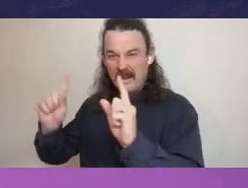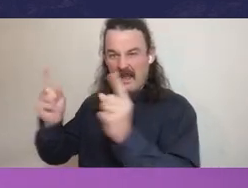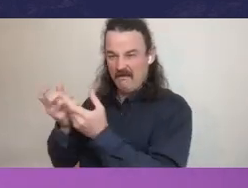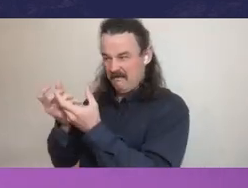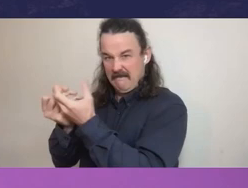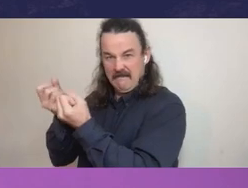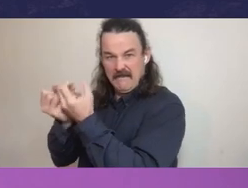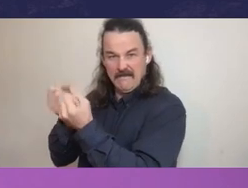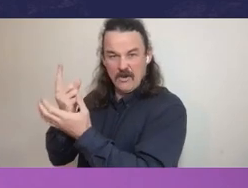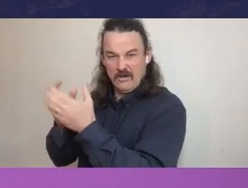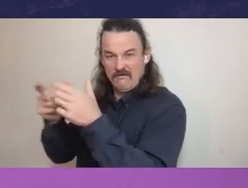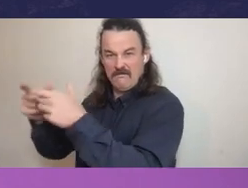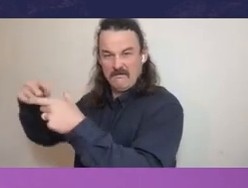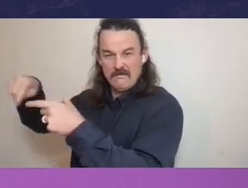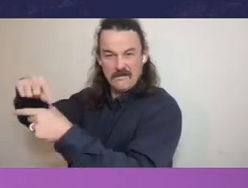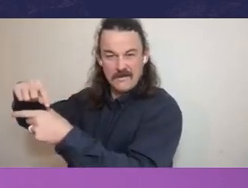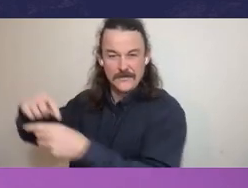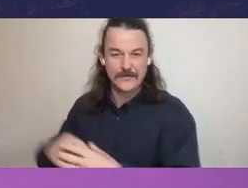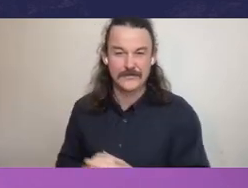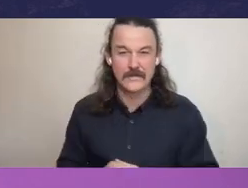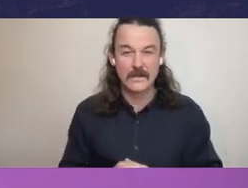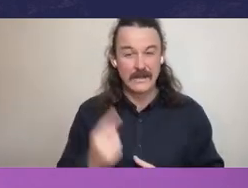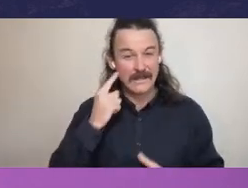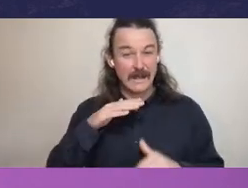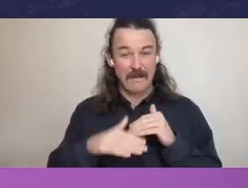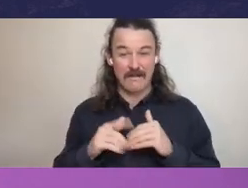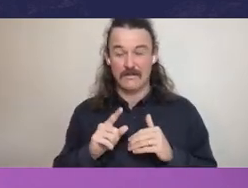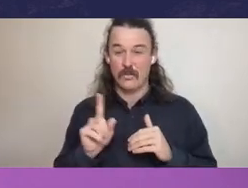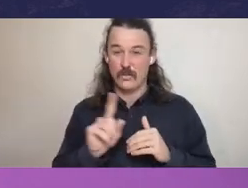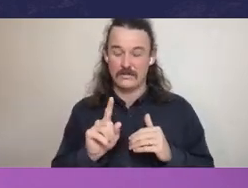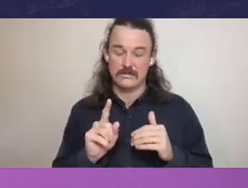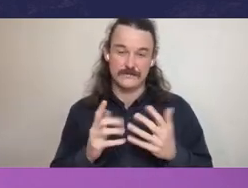wrote in his really valuable text of two decades ago